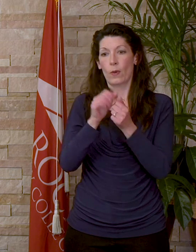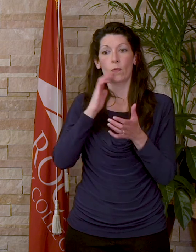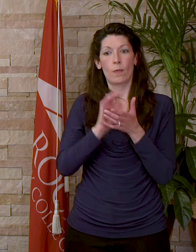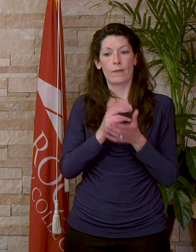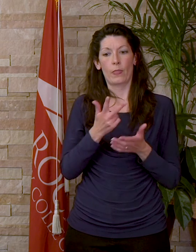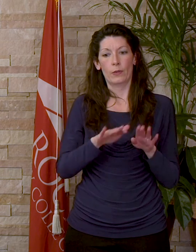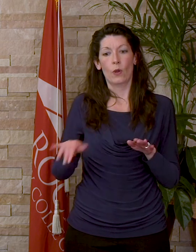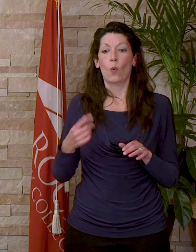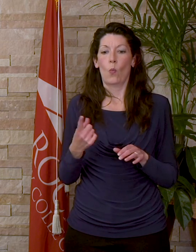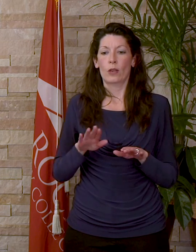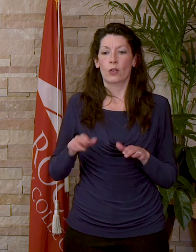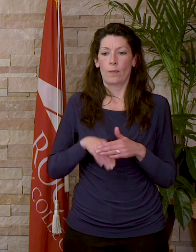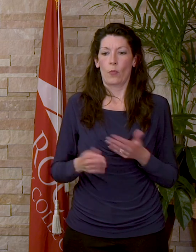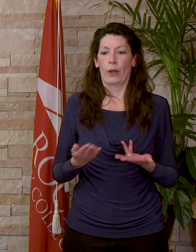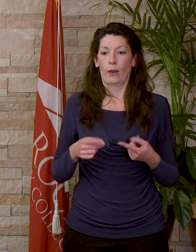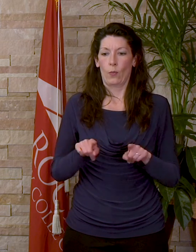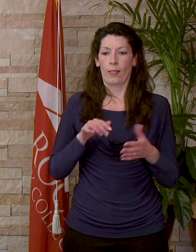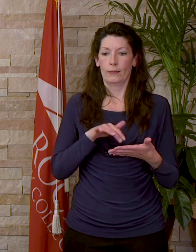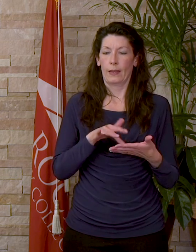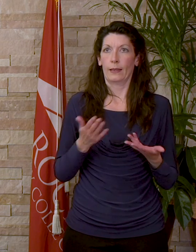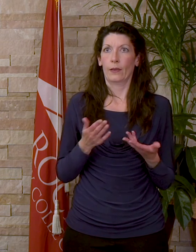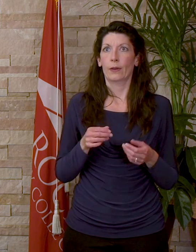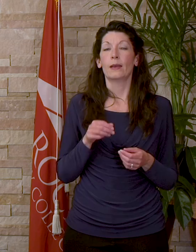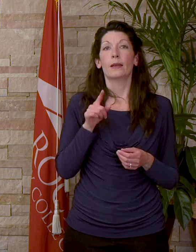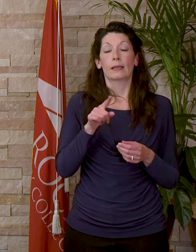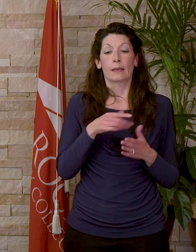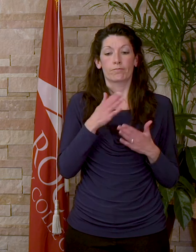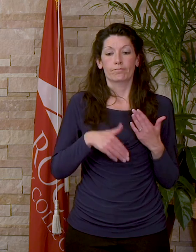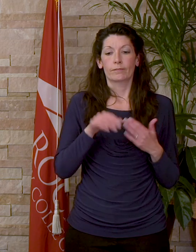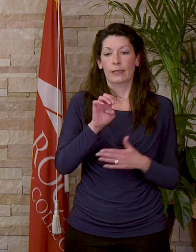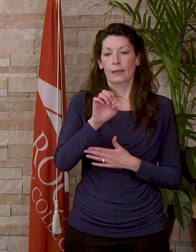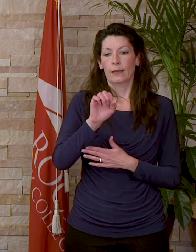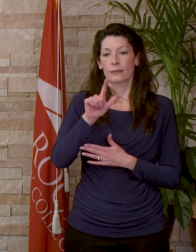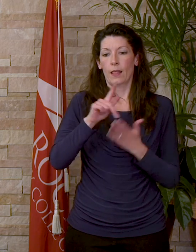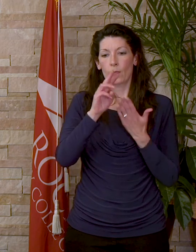was born here while he's been studying. He completed our ESL program with solid A's.